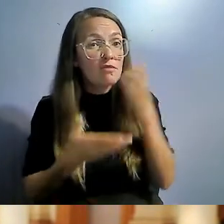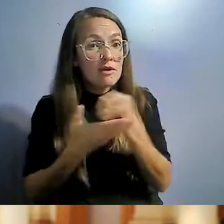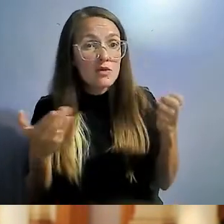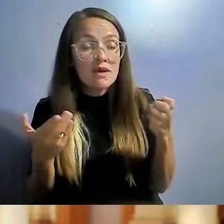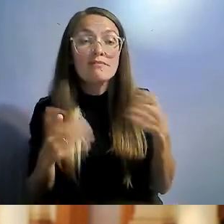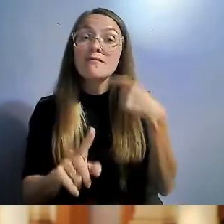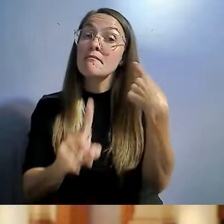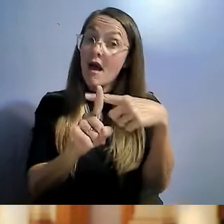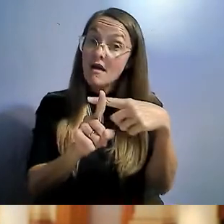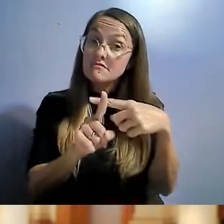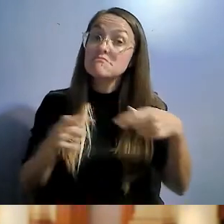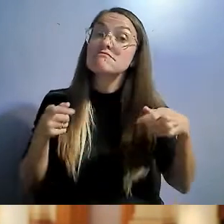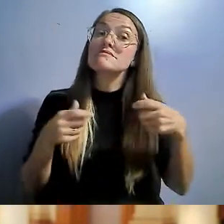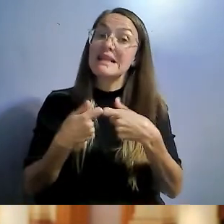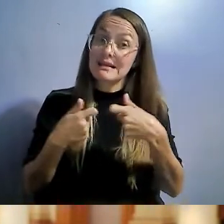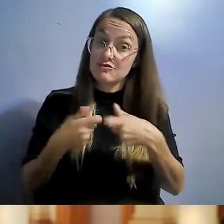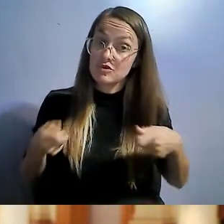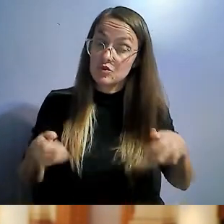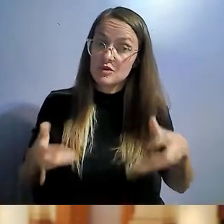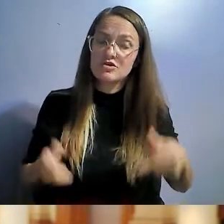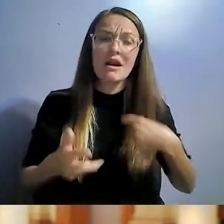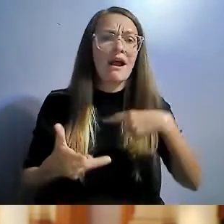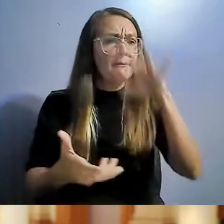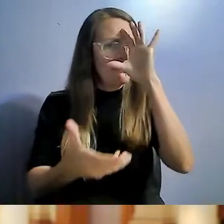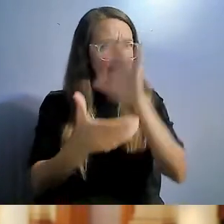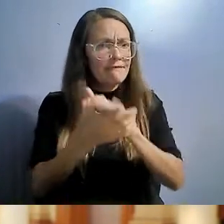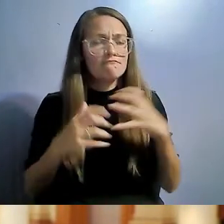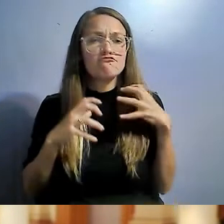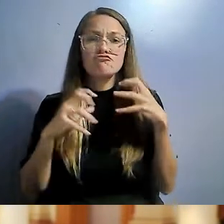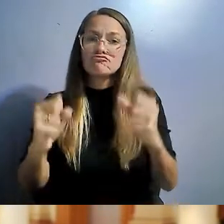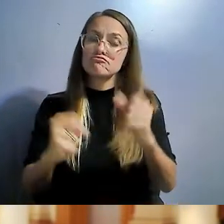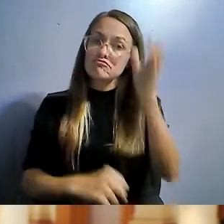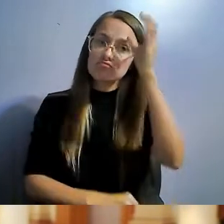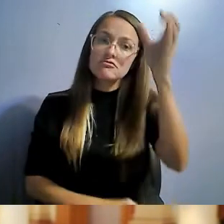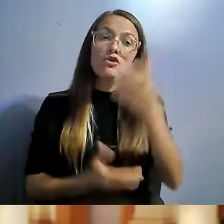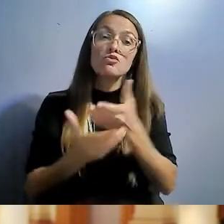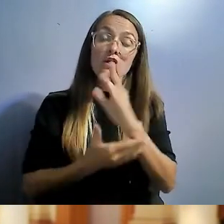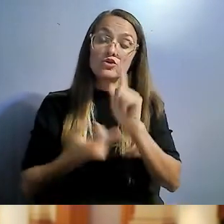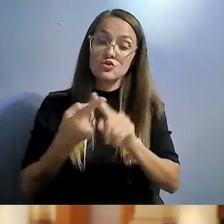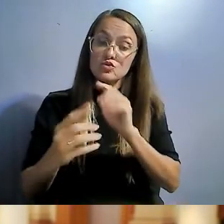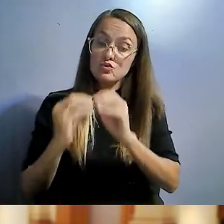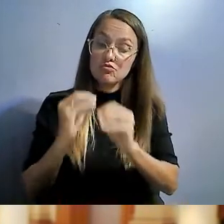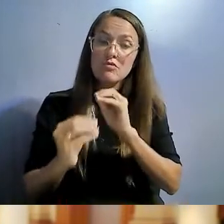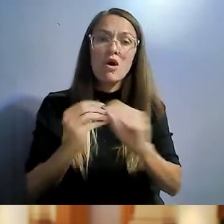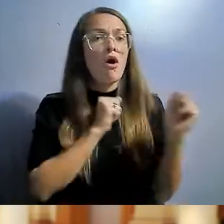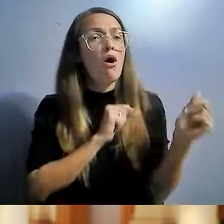I really believe in the concept of right to repair. And believe that everyone should feel like they own their stuff.